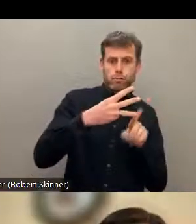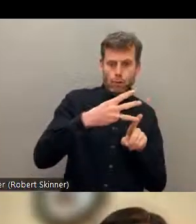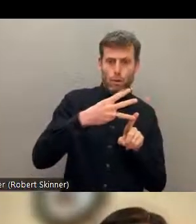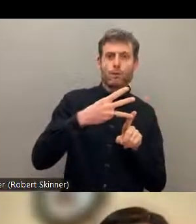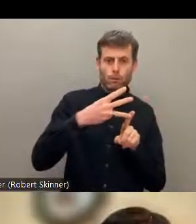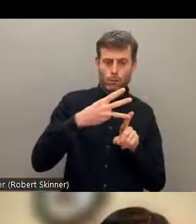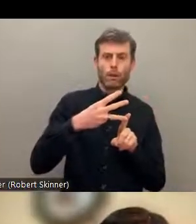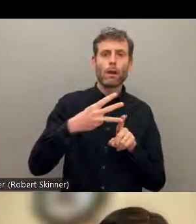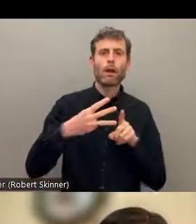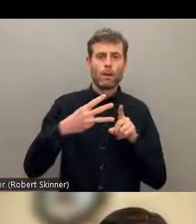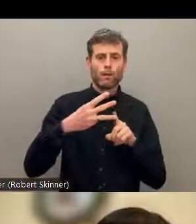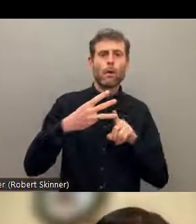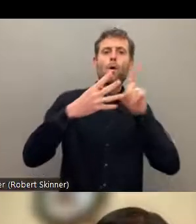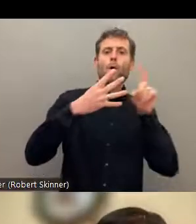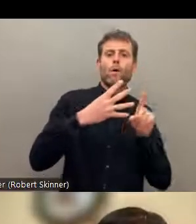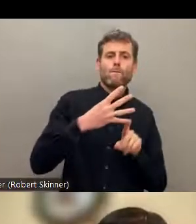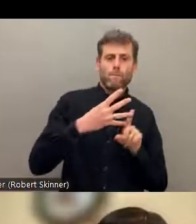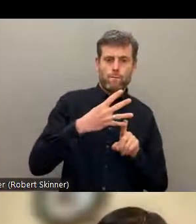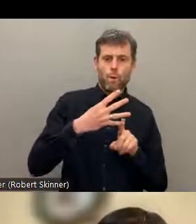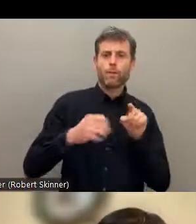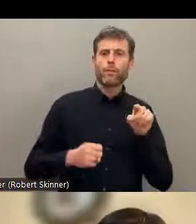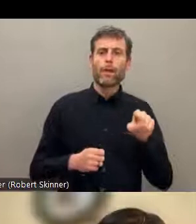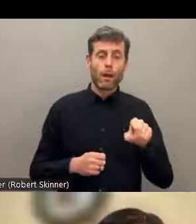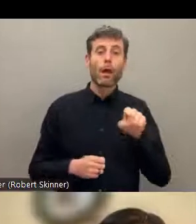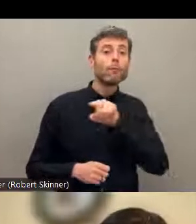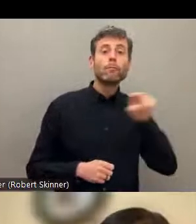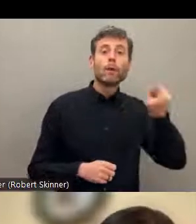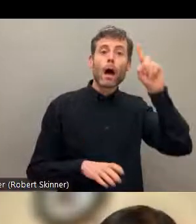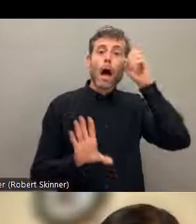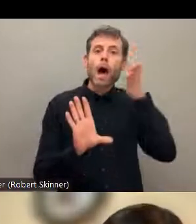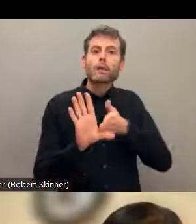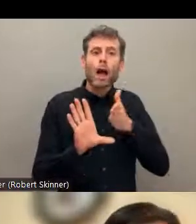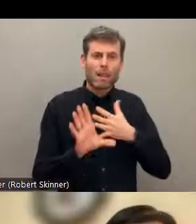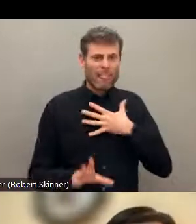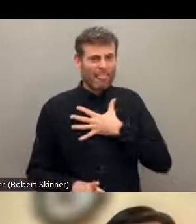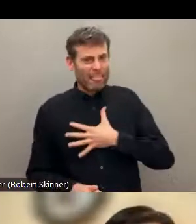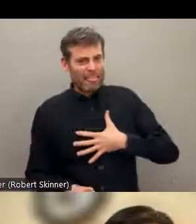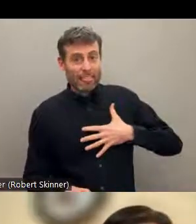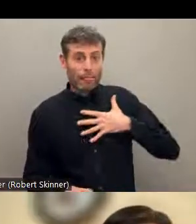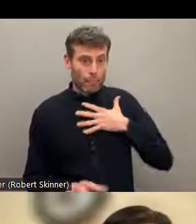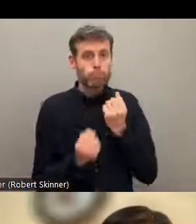people with disabilities also experienced psychological stress.